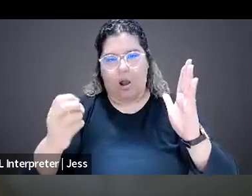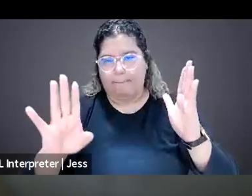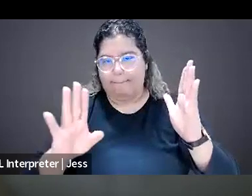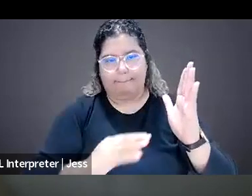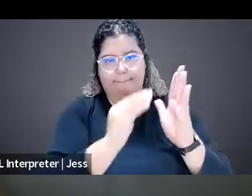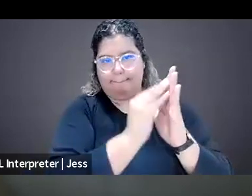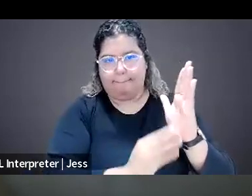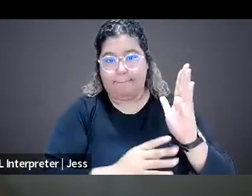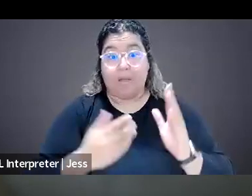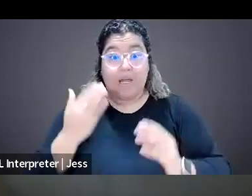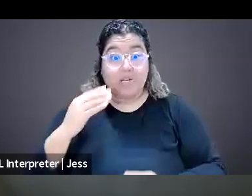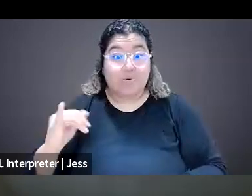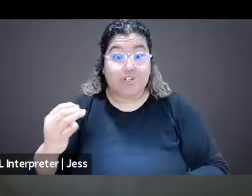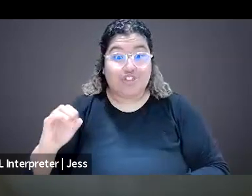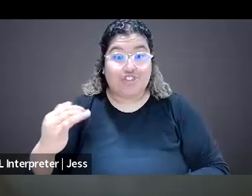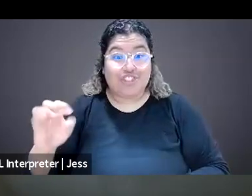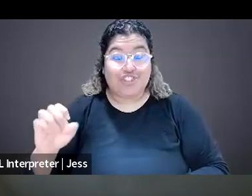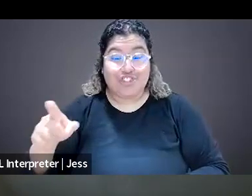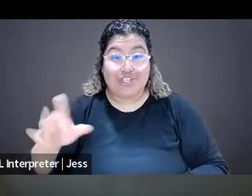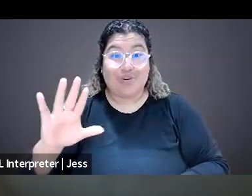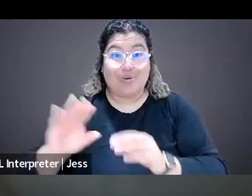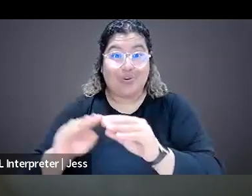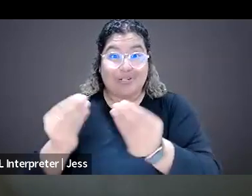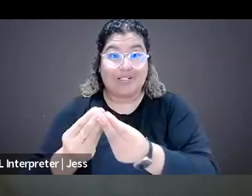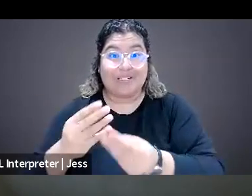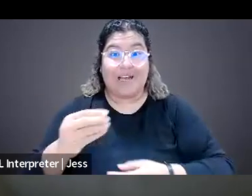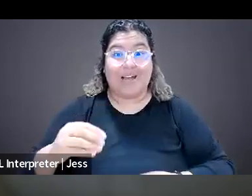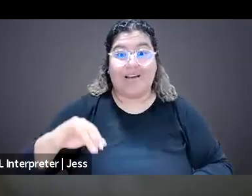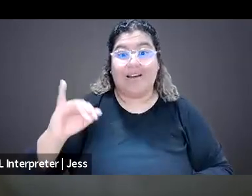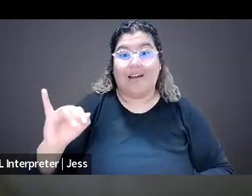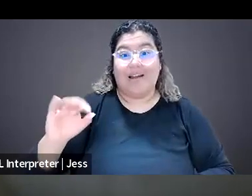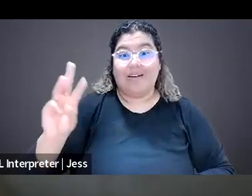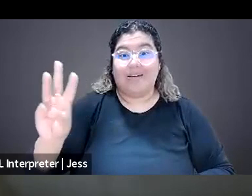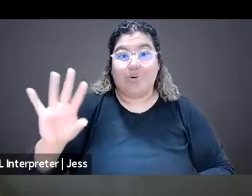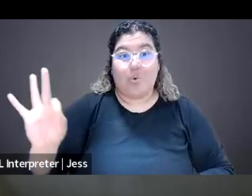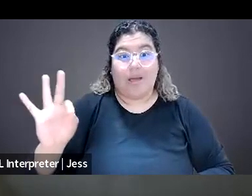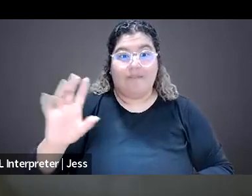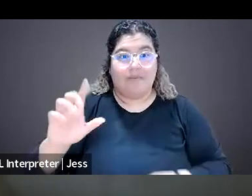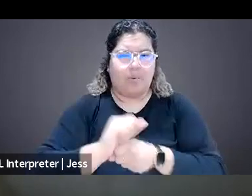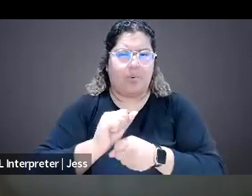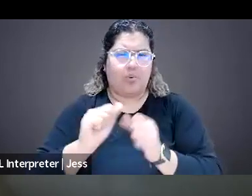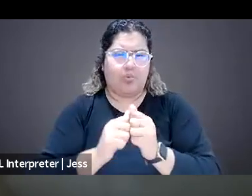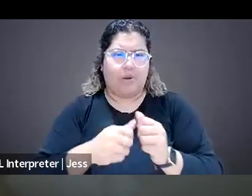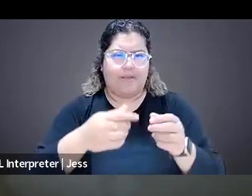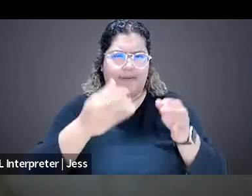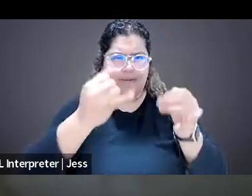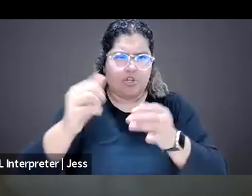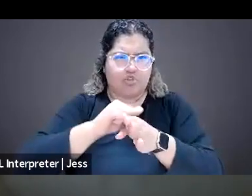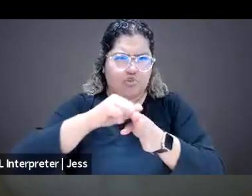and the IWMF both work with individual trainers who will have one-on-one consultations